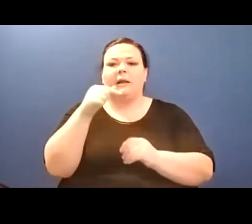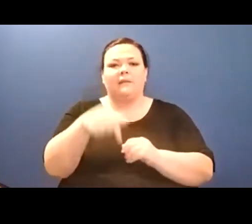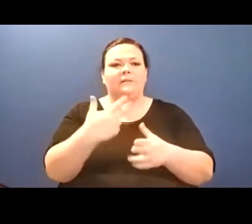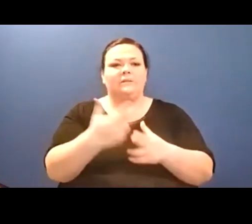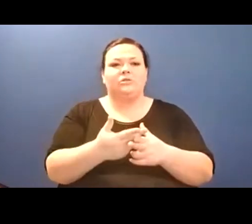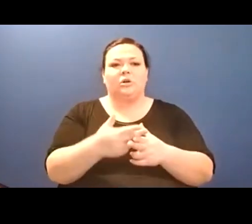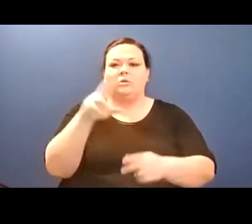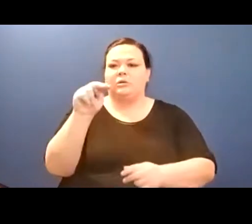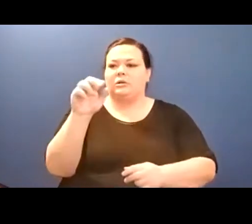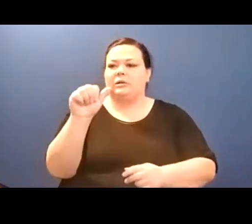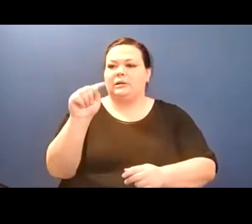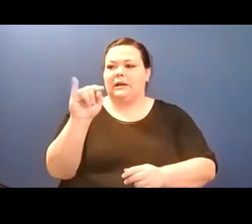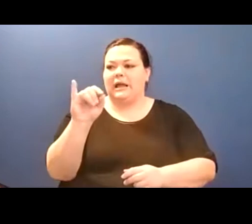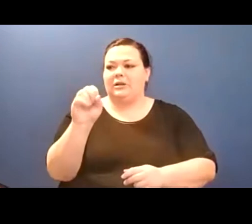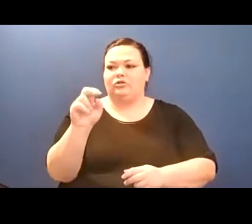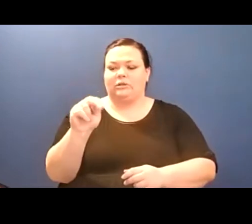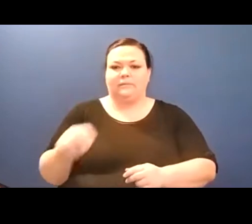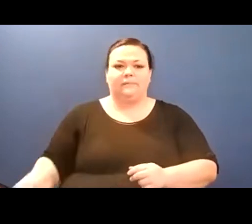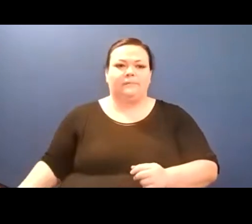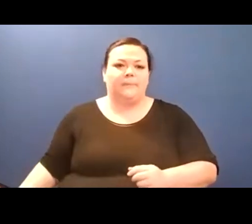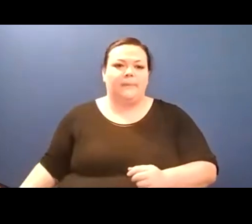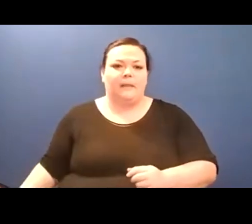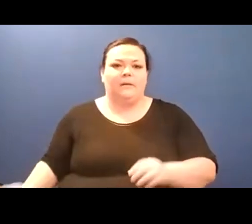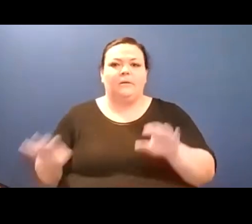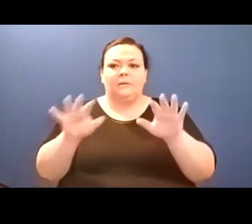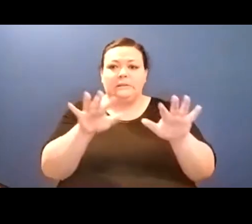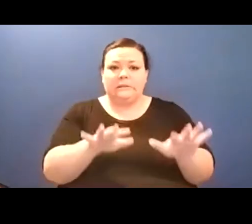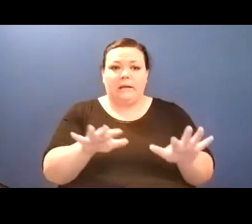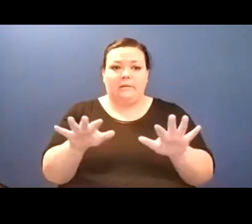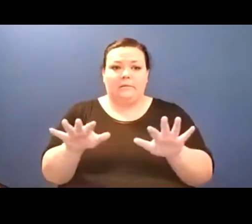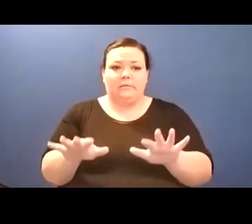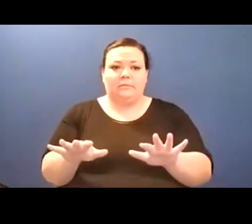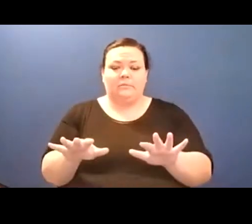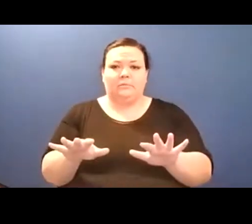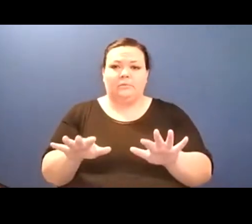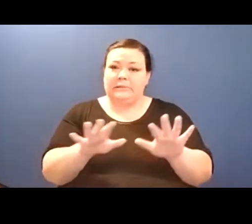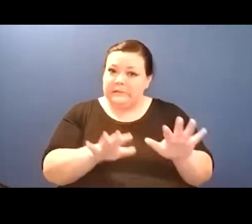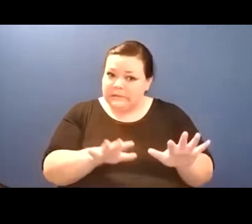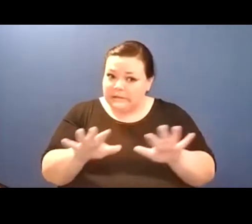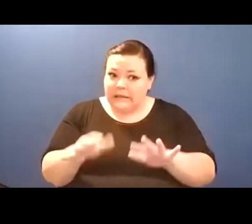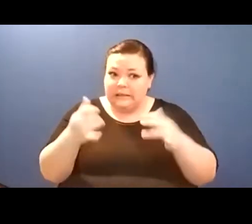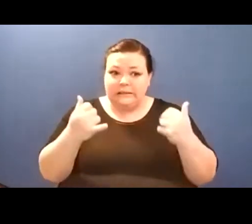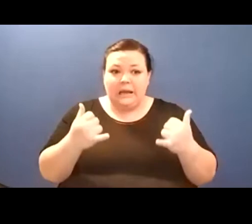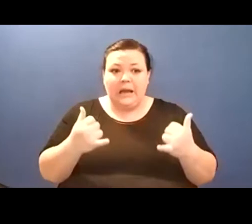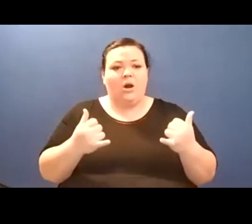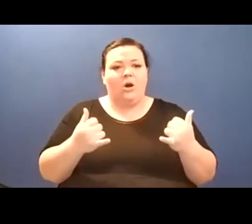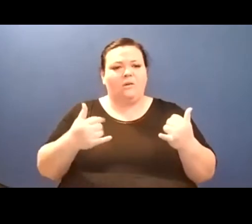kind suffuses most areas in which you remain.// In some sense you are reporting on a country.//